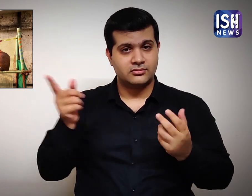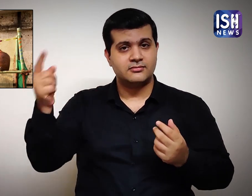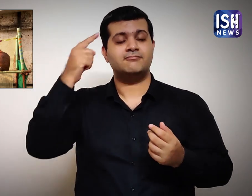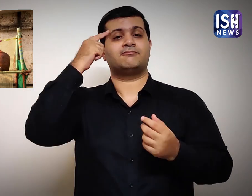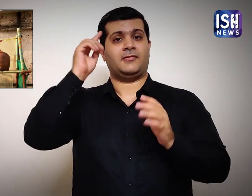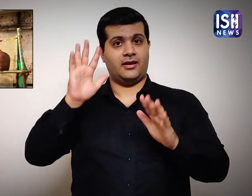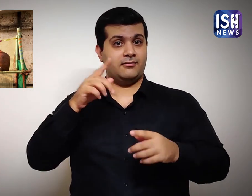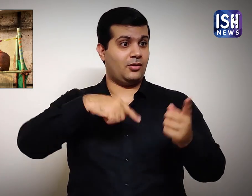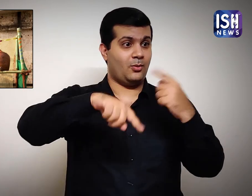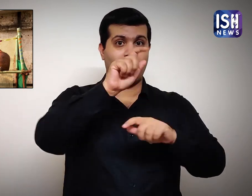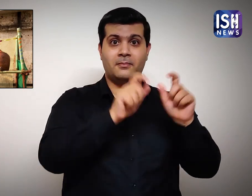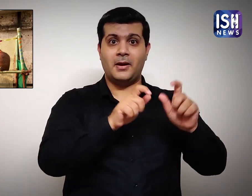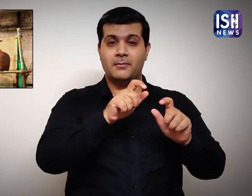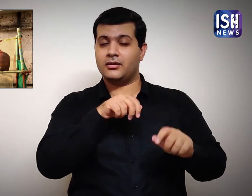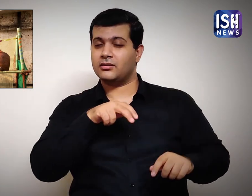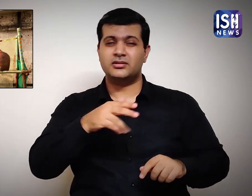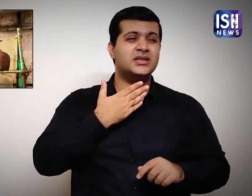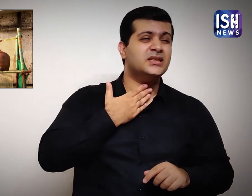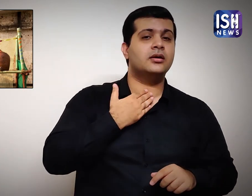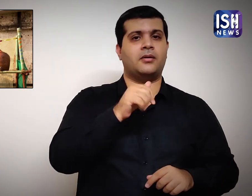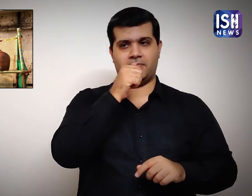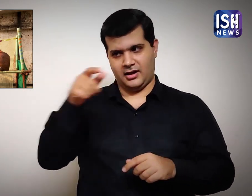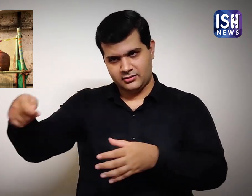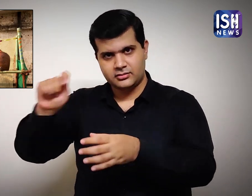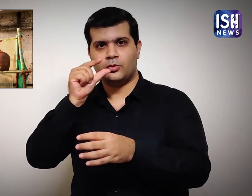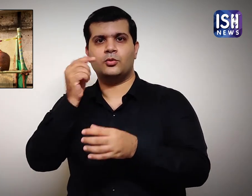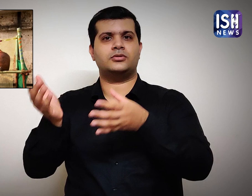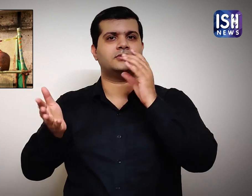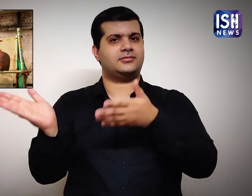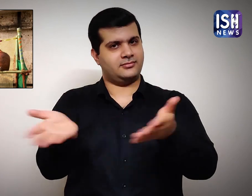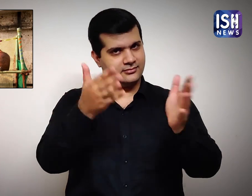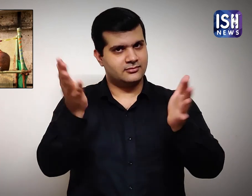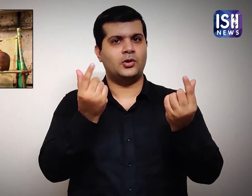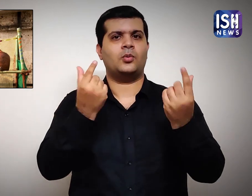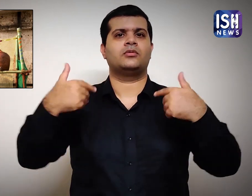Water is distributed to thirst individuals.